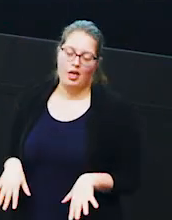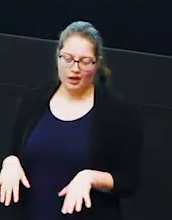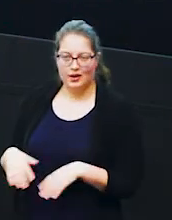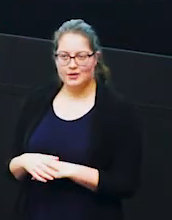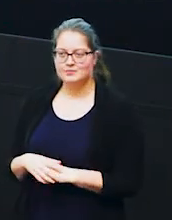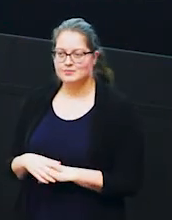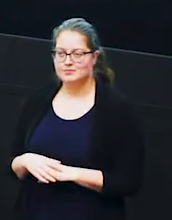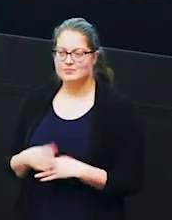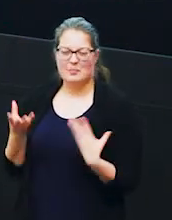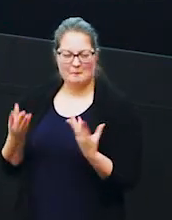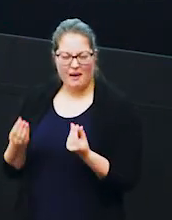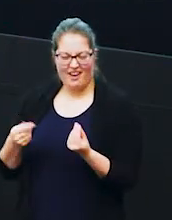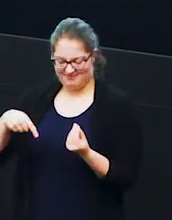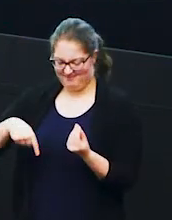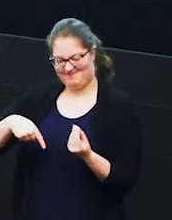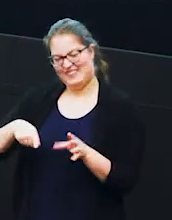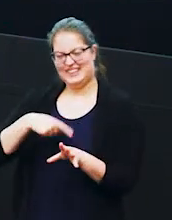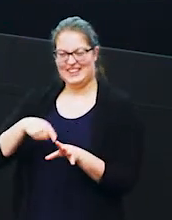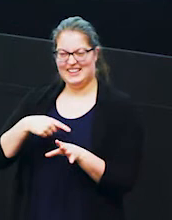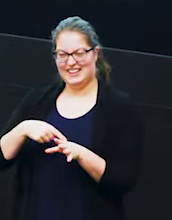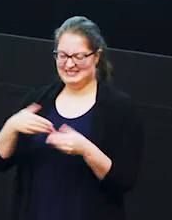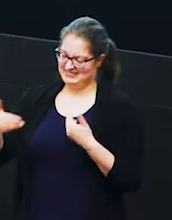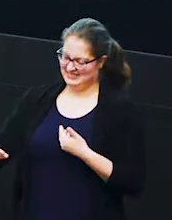so mud especially at this time of year when everyone's happy and healthy and there's